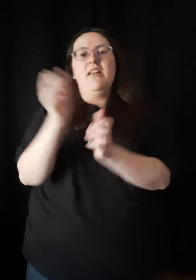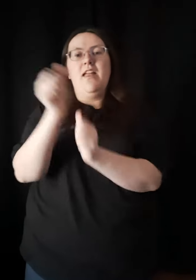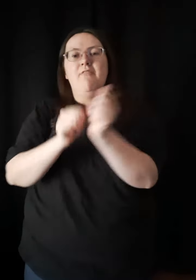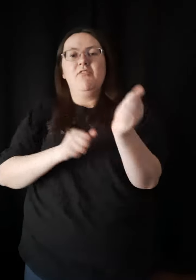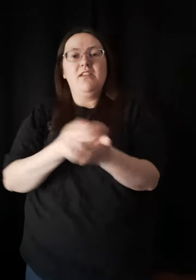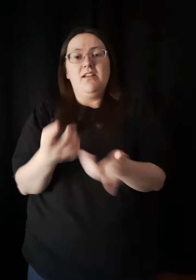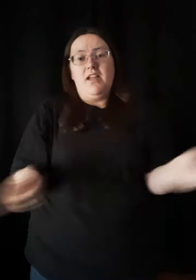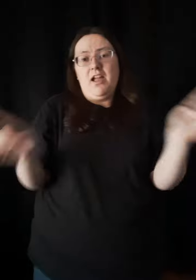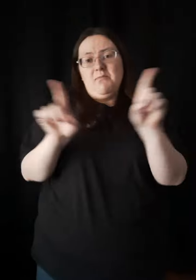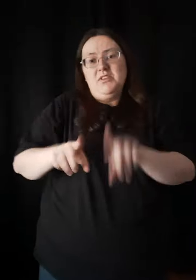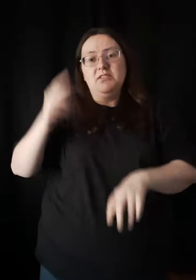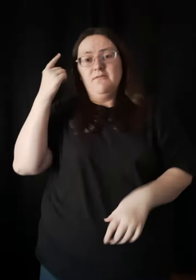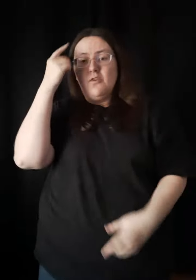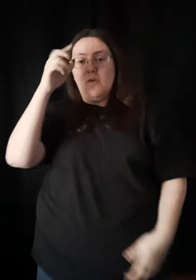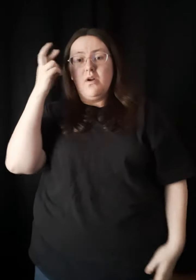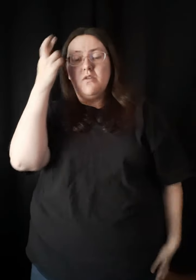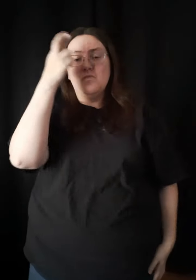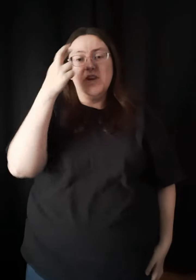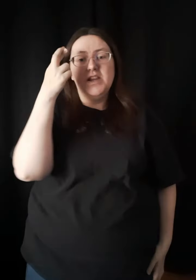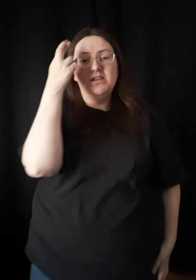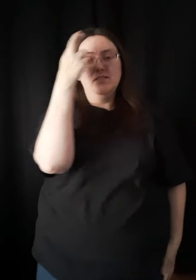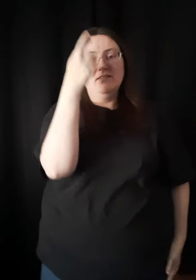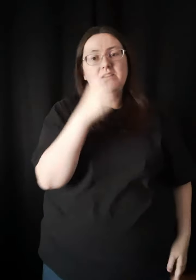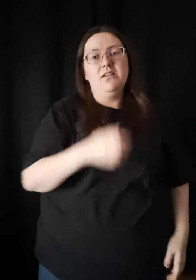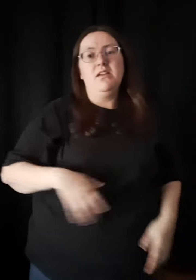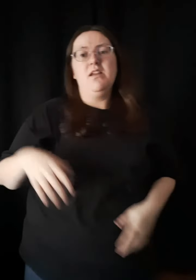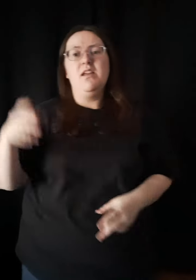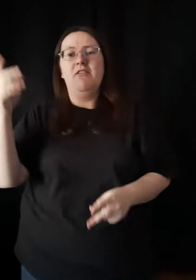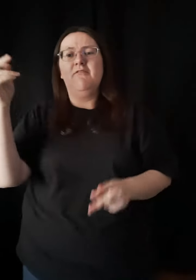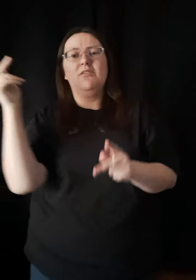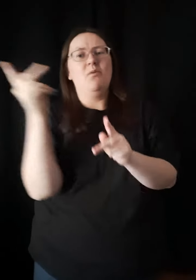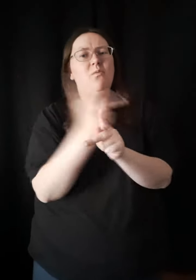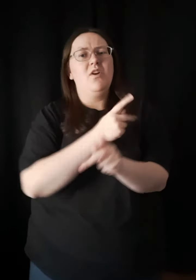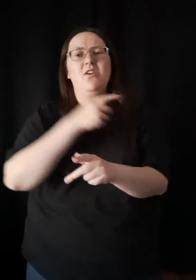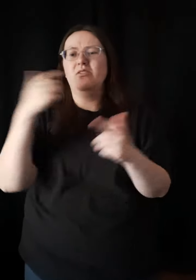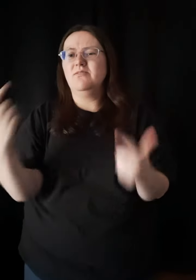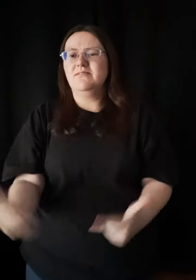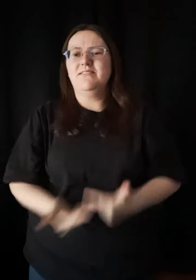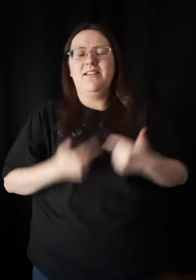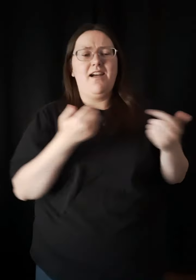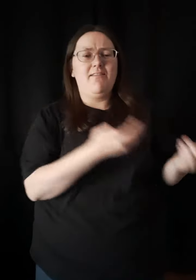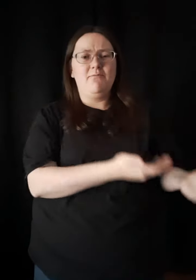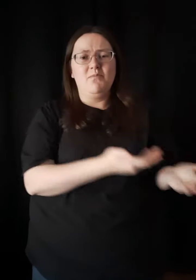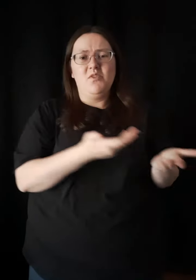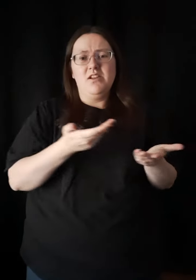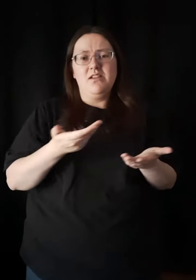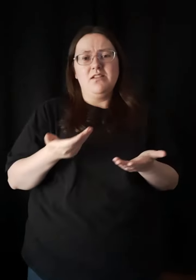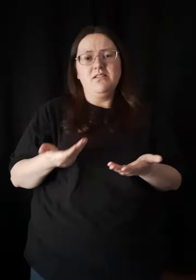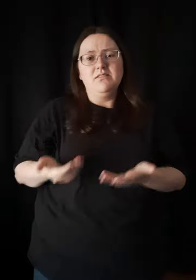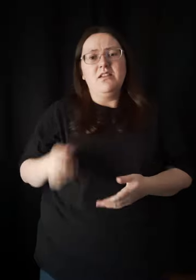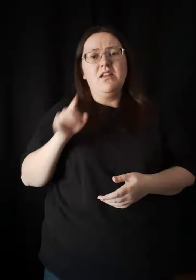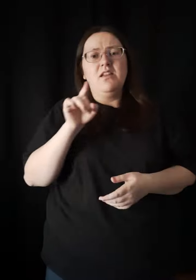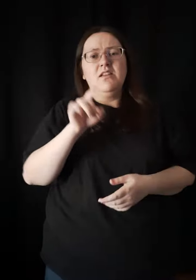That everything happens for a reason Even the worst life brings